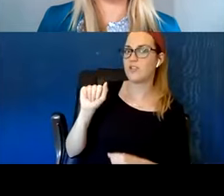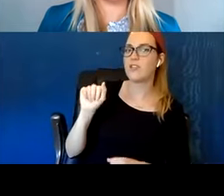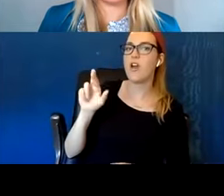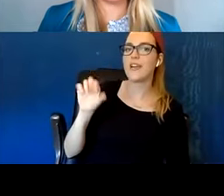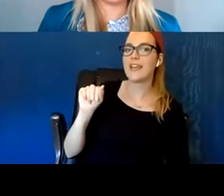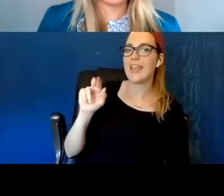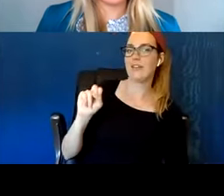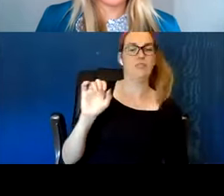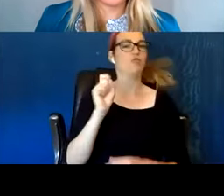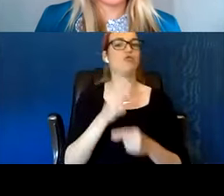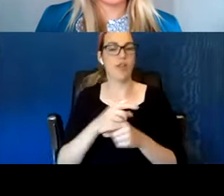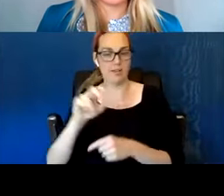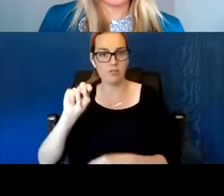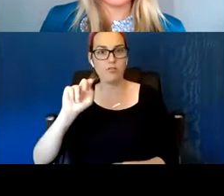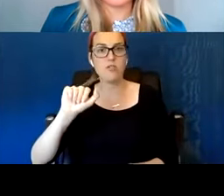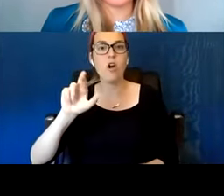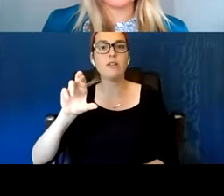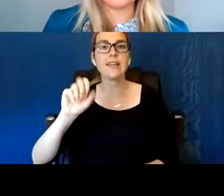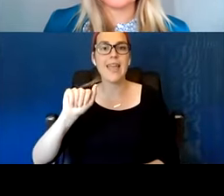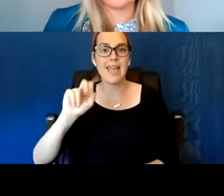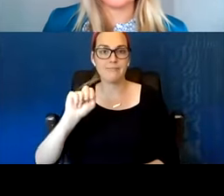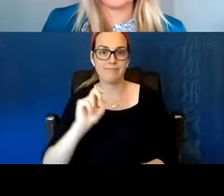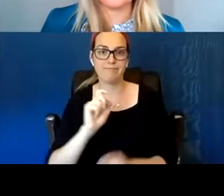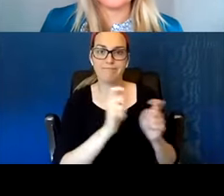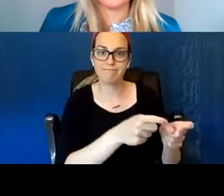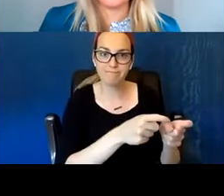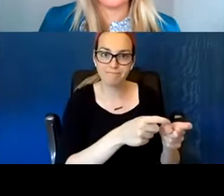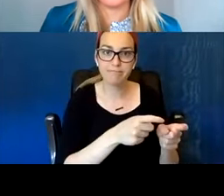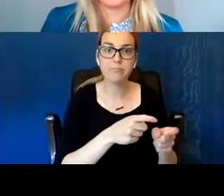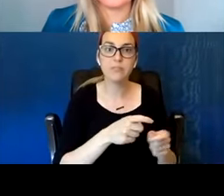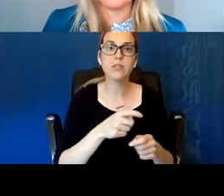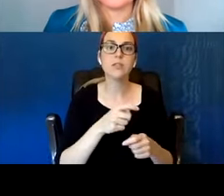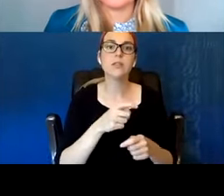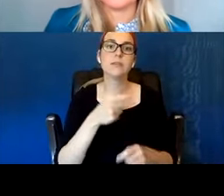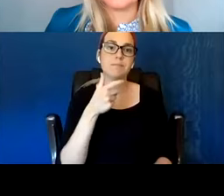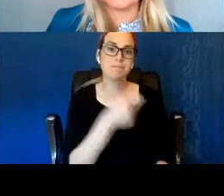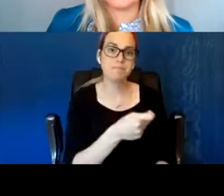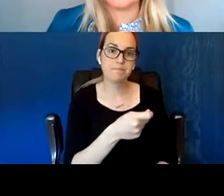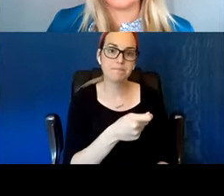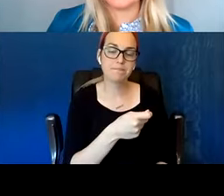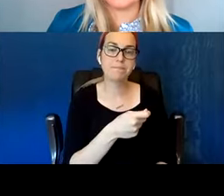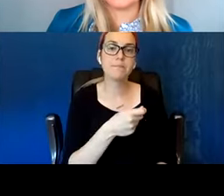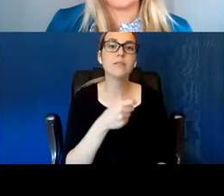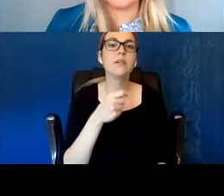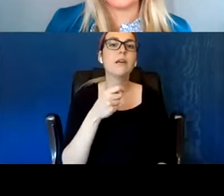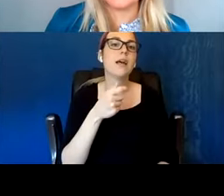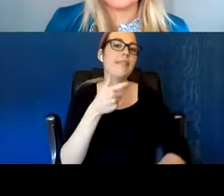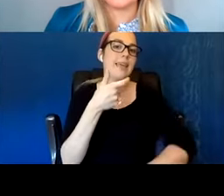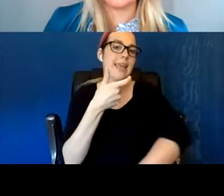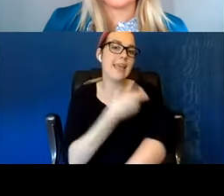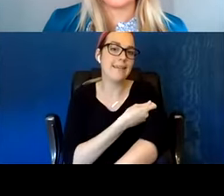Yeah, Narcan. Narcan as a jab works better than Narcan as an inhaler. But there's been four times